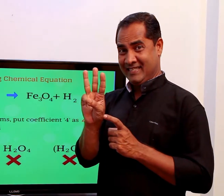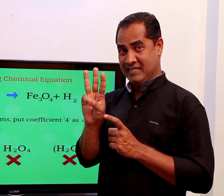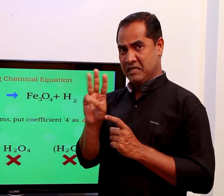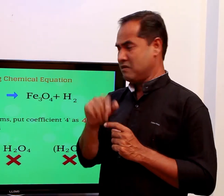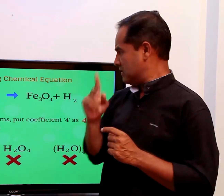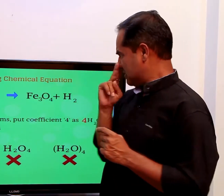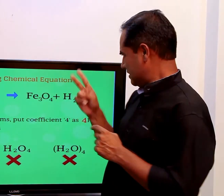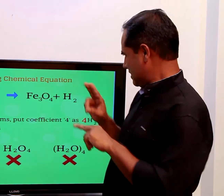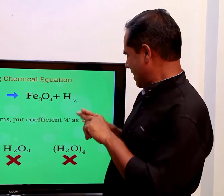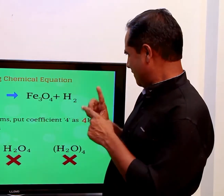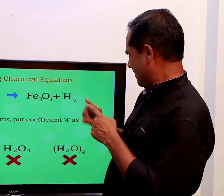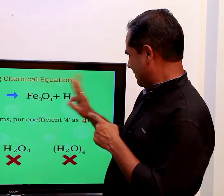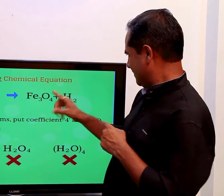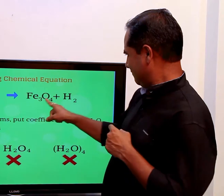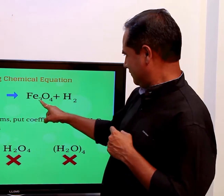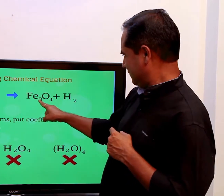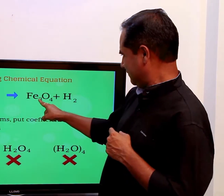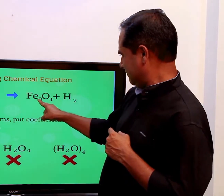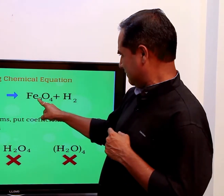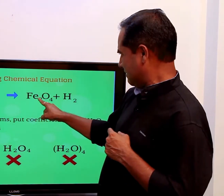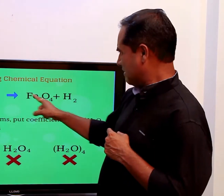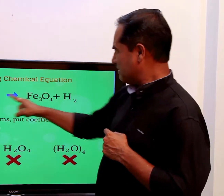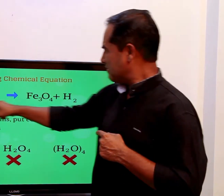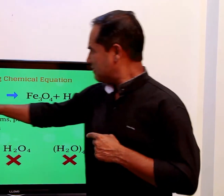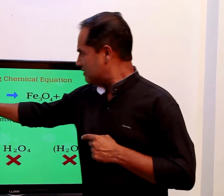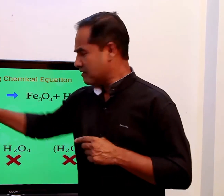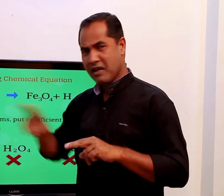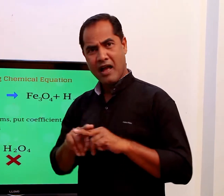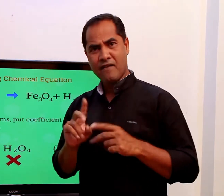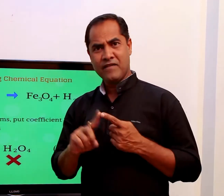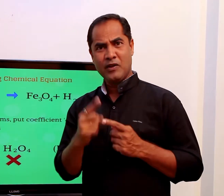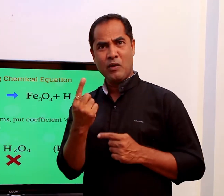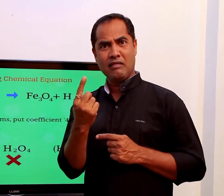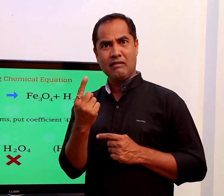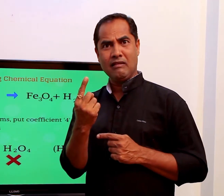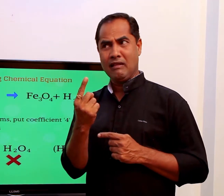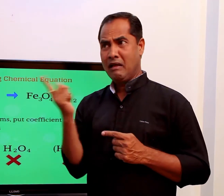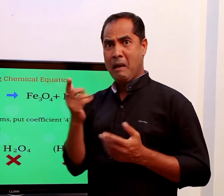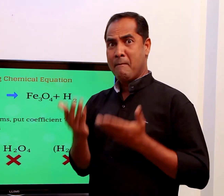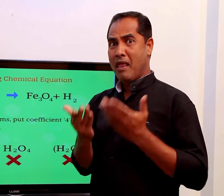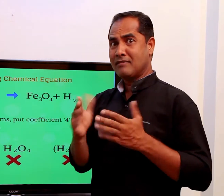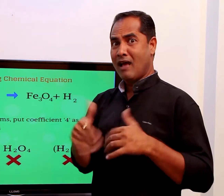we have iron which has 3 atoms on the right hand side and on the left-hand side